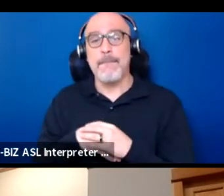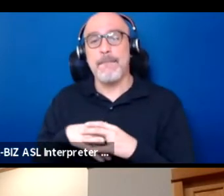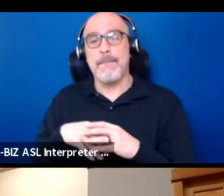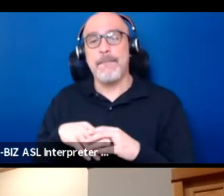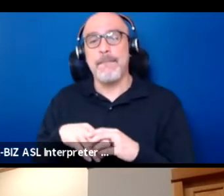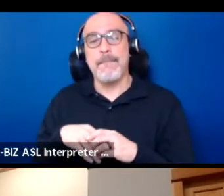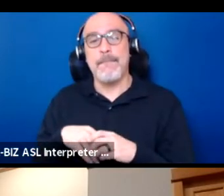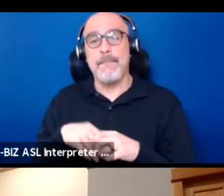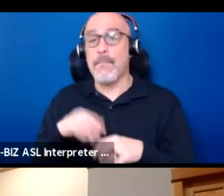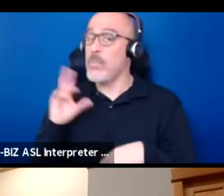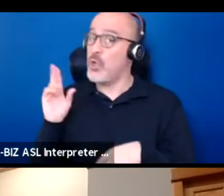No.